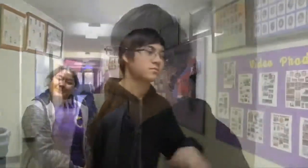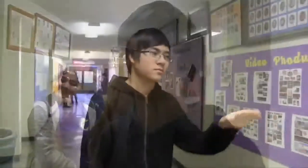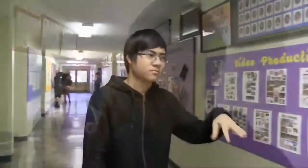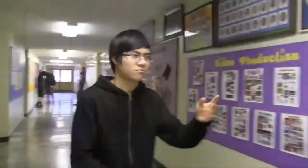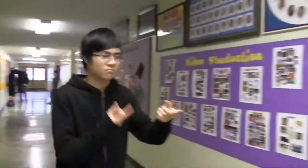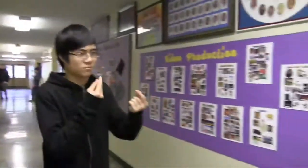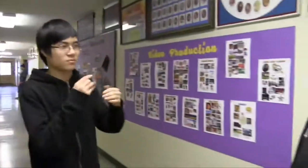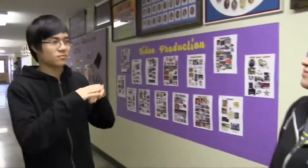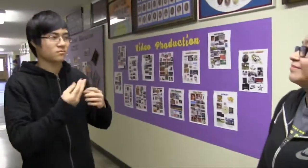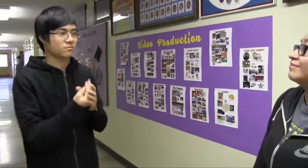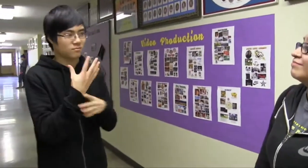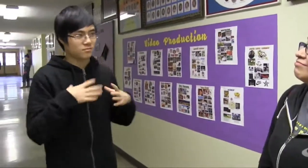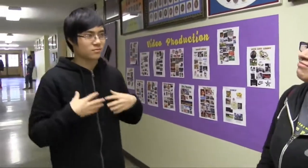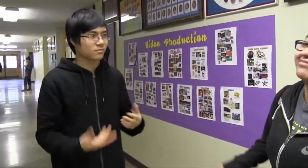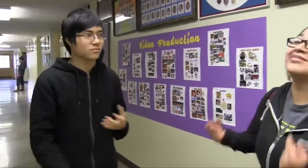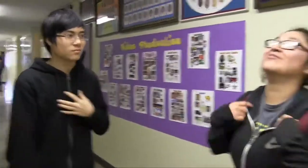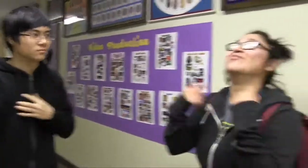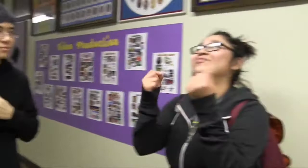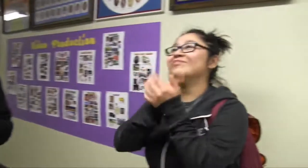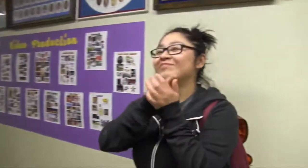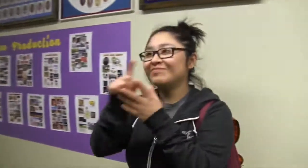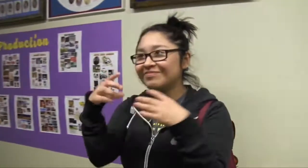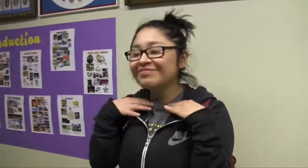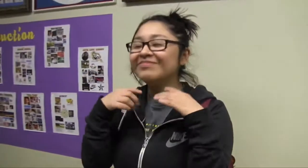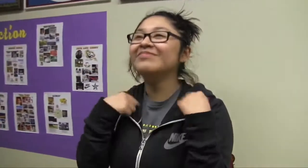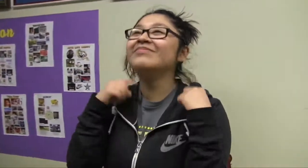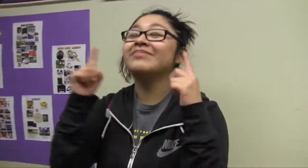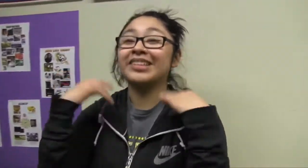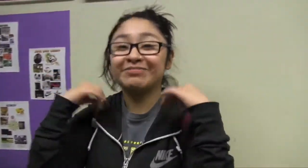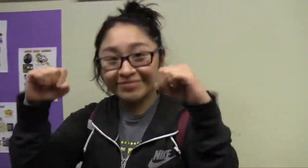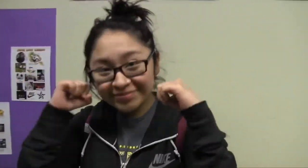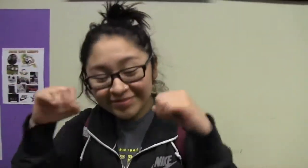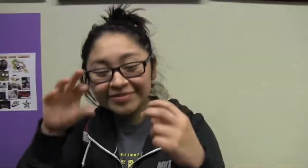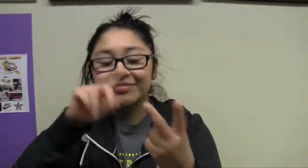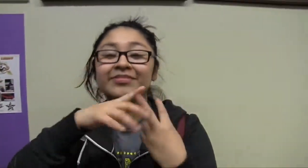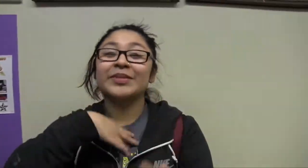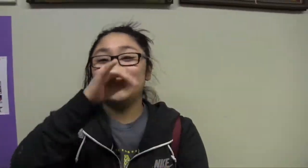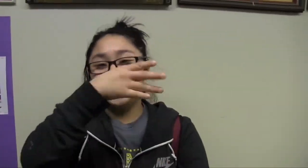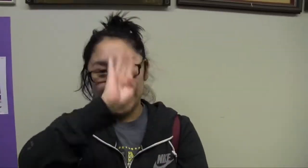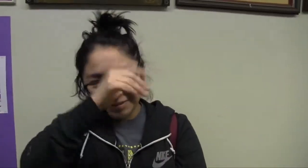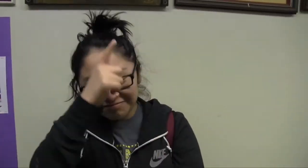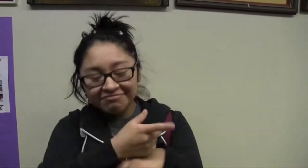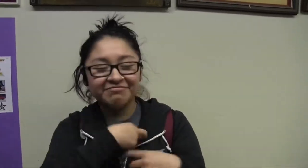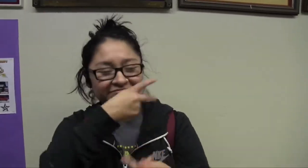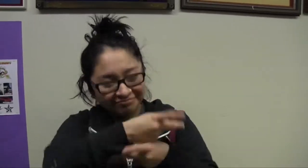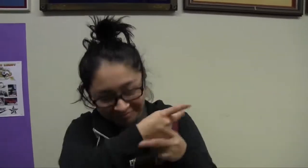What are you doing this spring break? I’m going to workout, go driving, and babysit my brother.